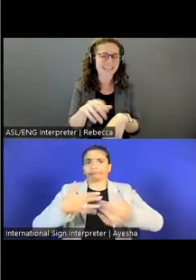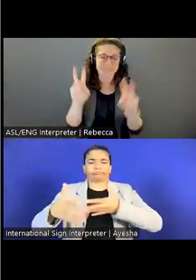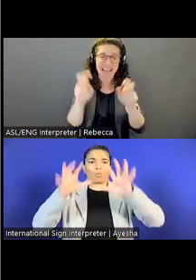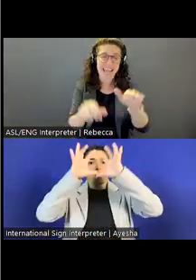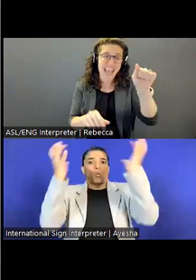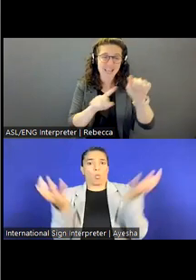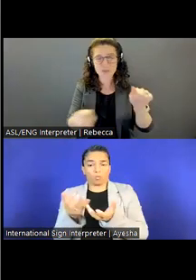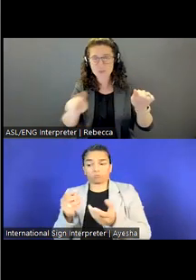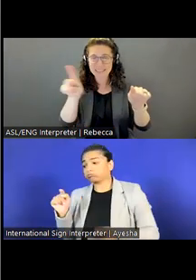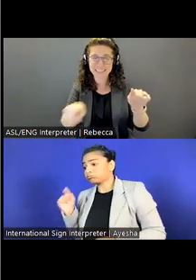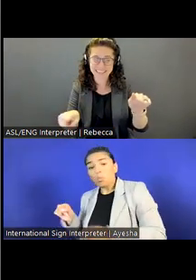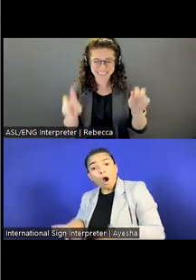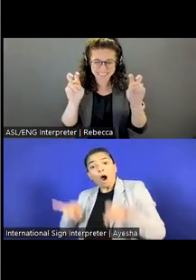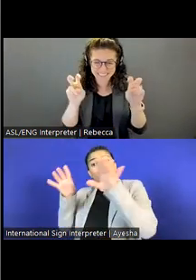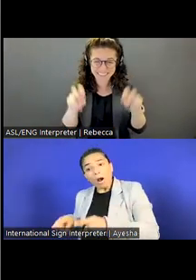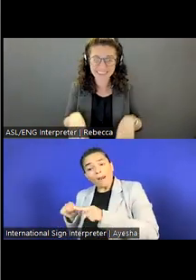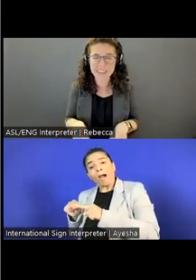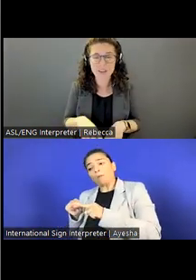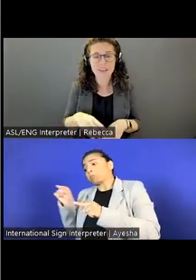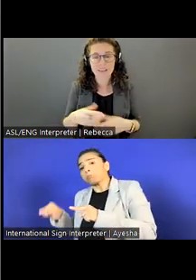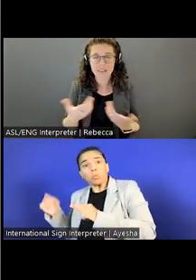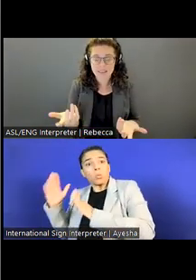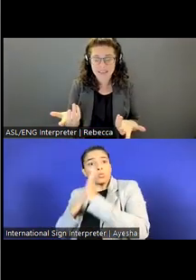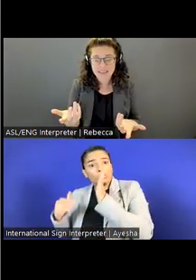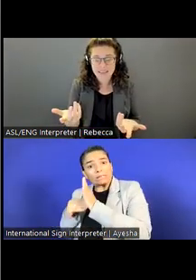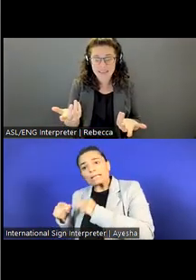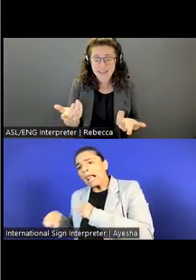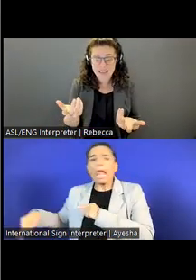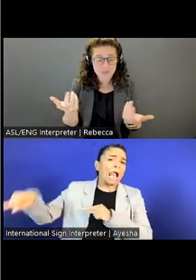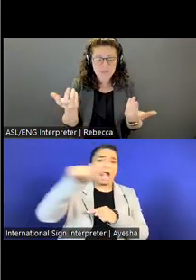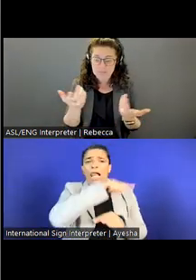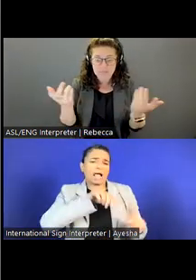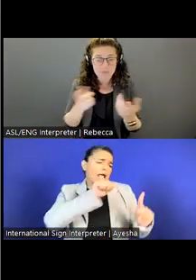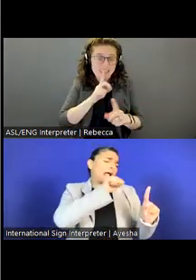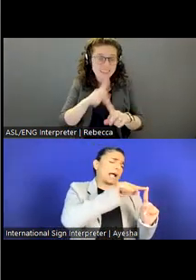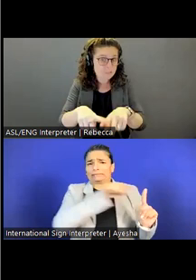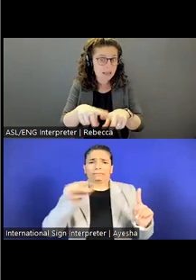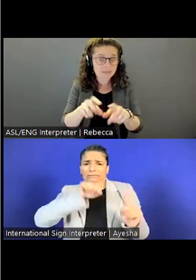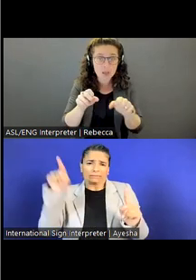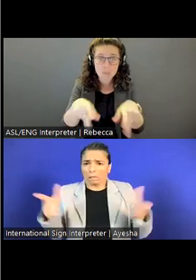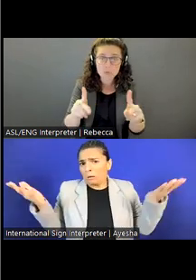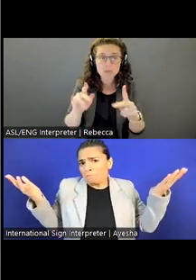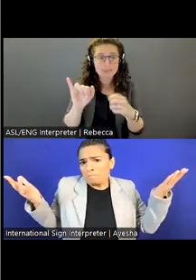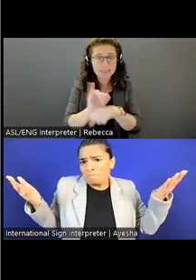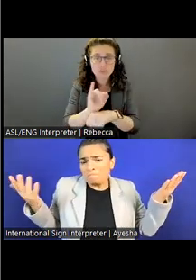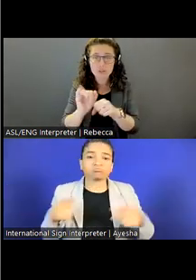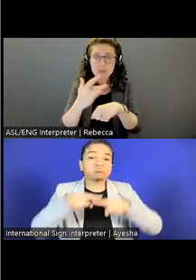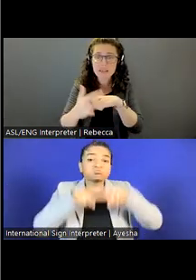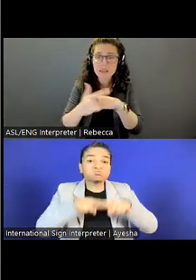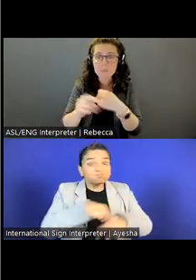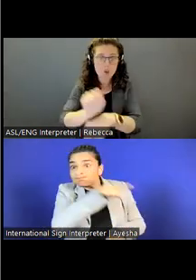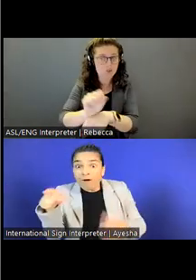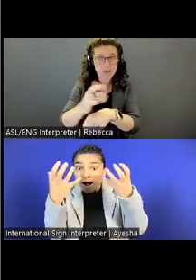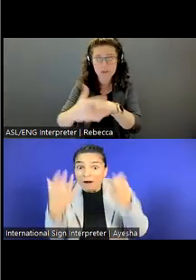It depends on if there is an opportunity available, an internship, or a career available in the